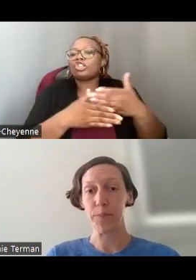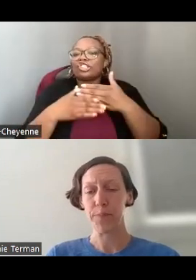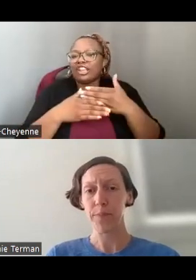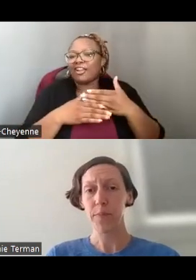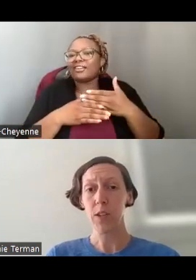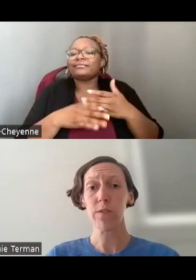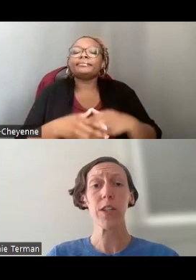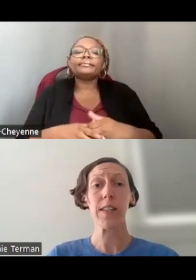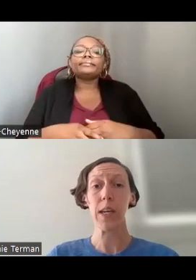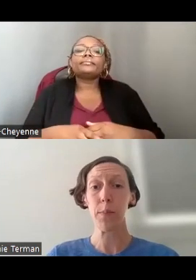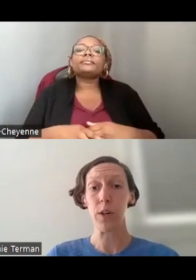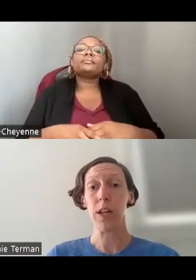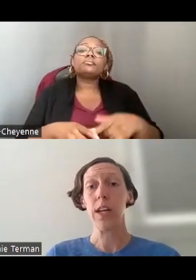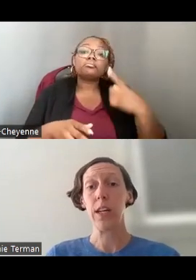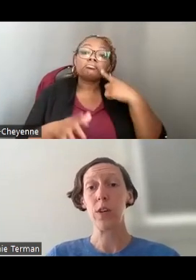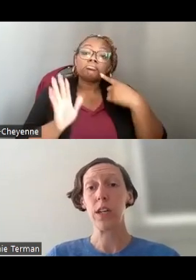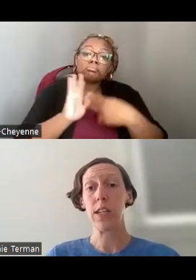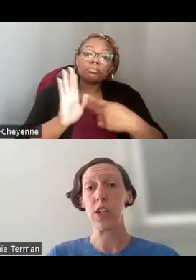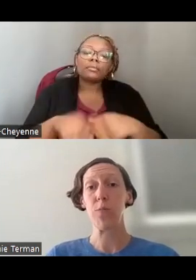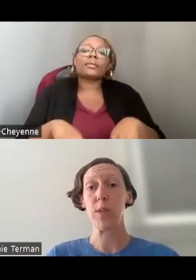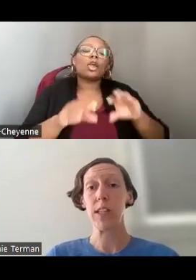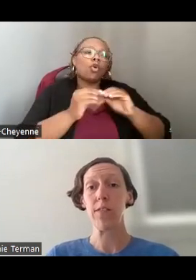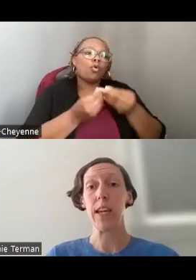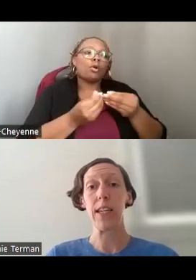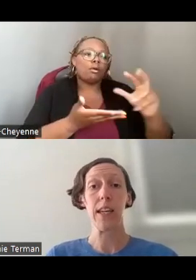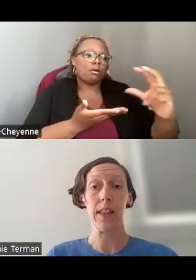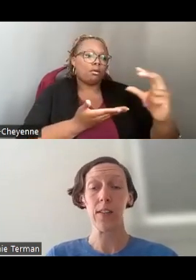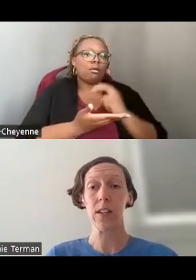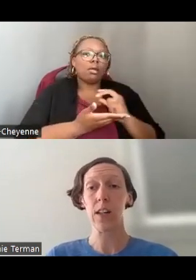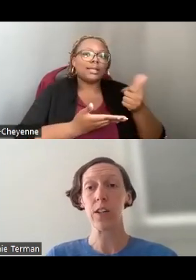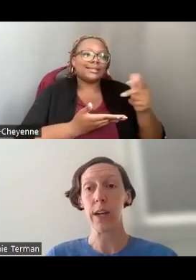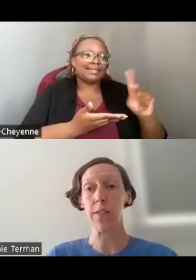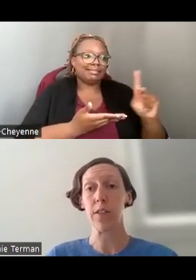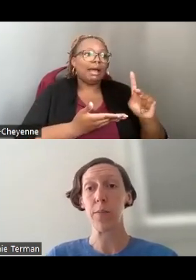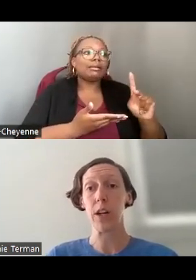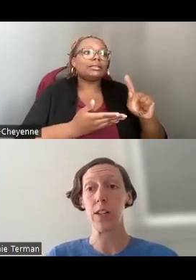SO, FOR EXAMPLE, AN ORGANIZATION RECEIVING A TEN THOUSAND DOLLAR GRANT FROM THE ARTS